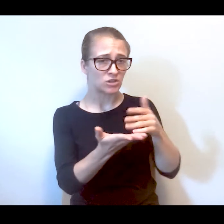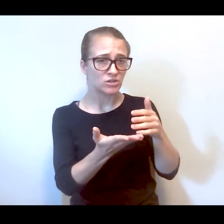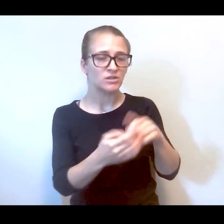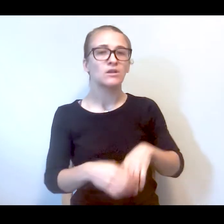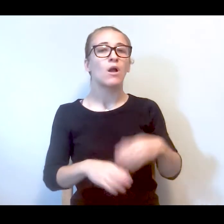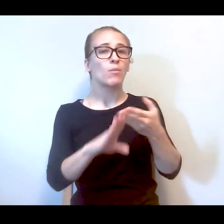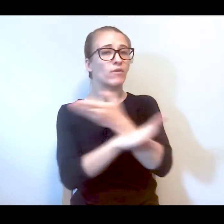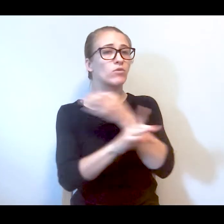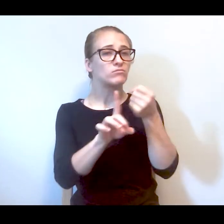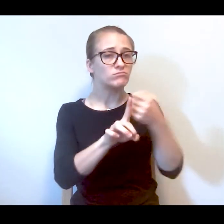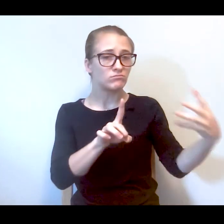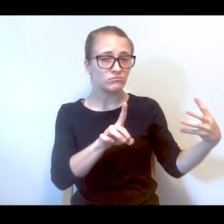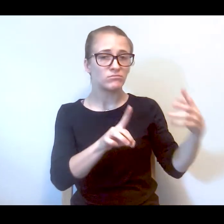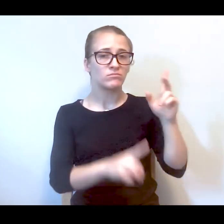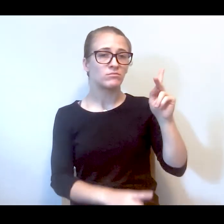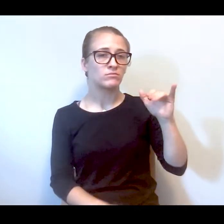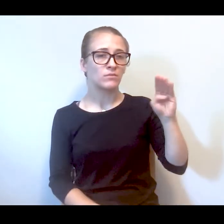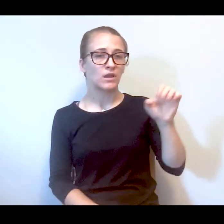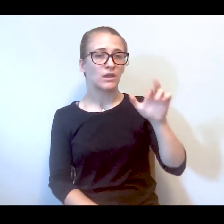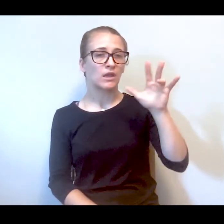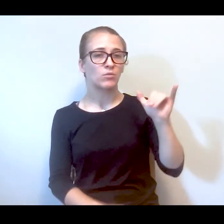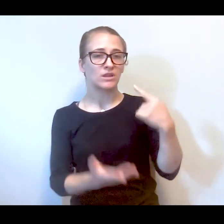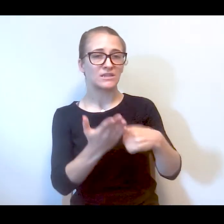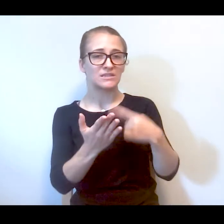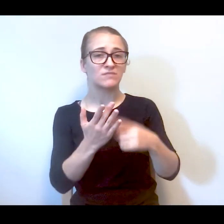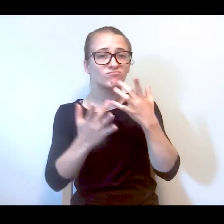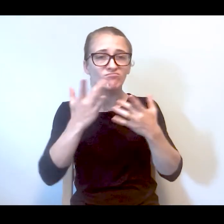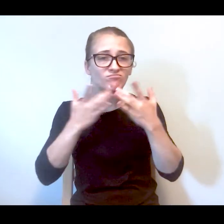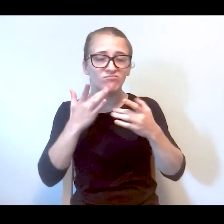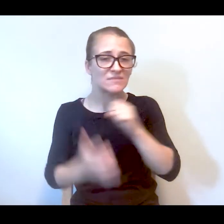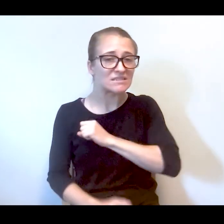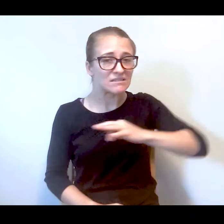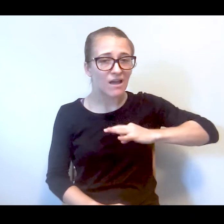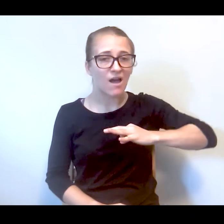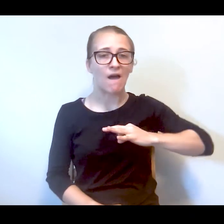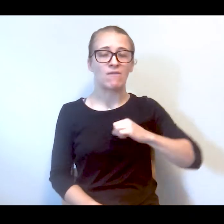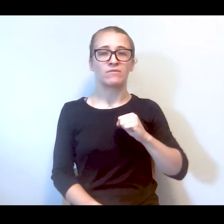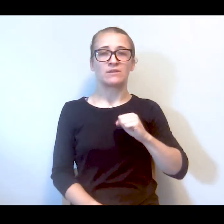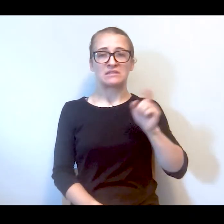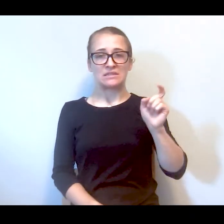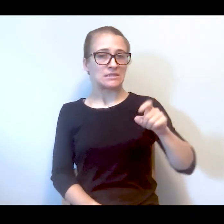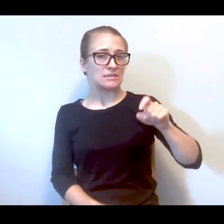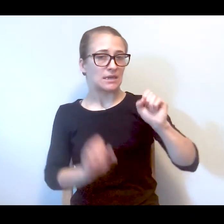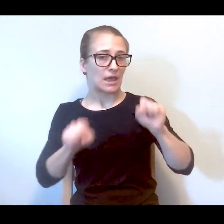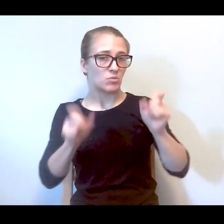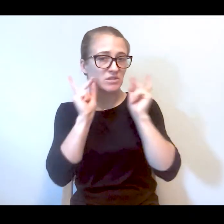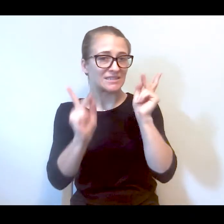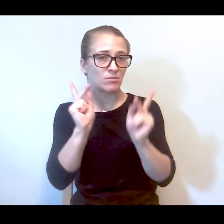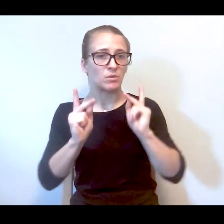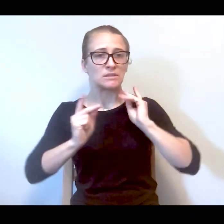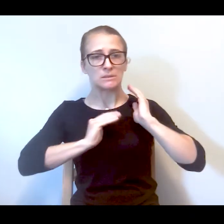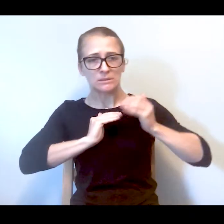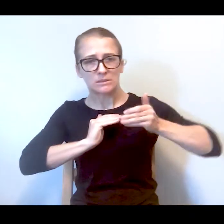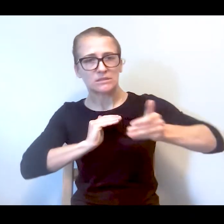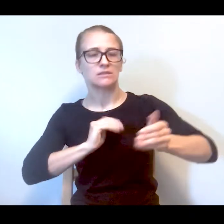that, Kimberly talked about psych ERs being